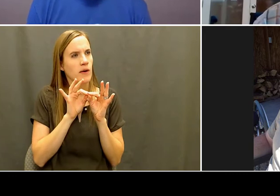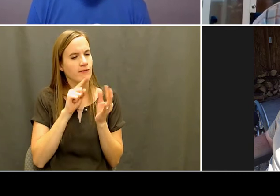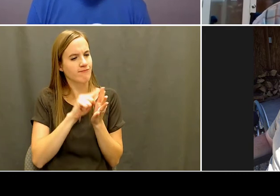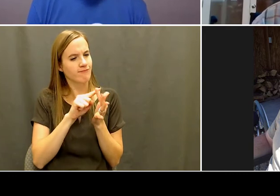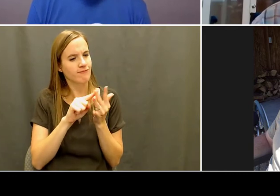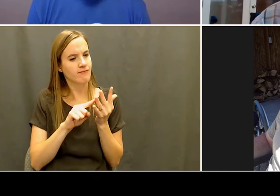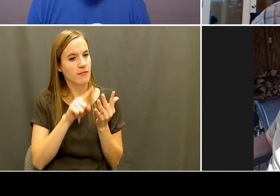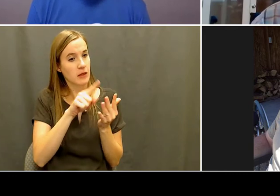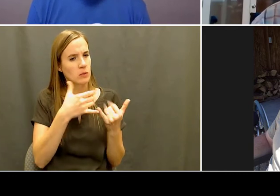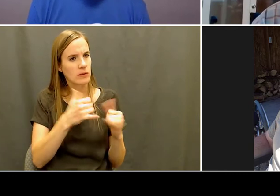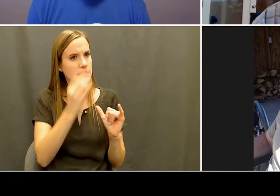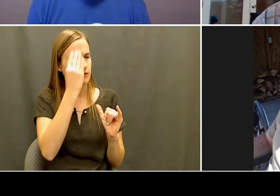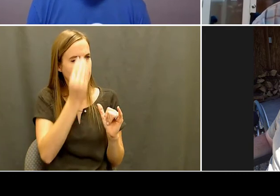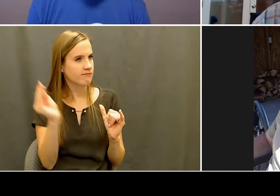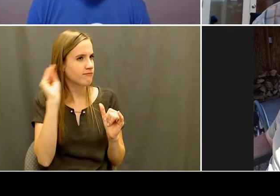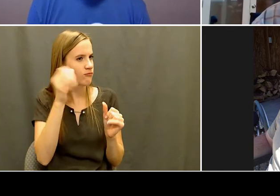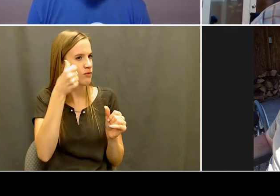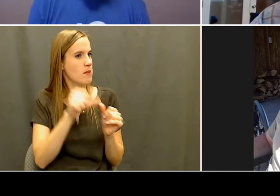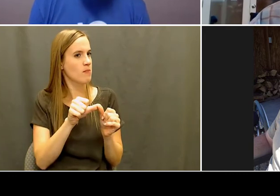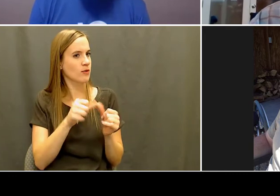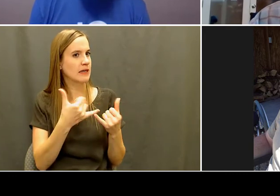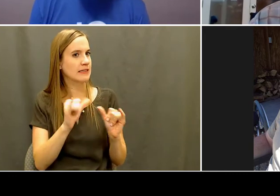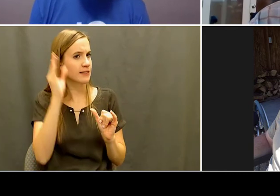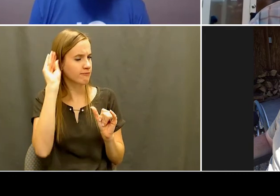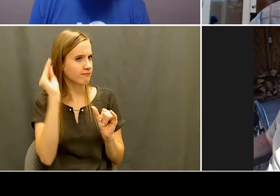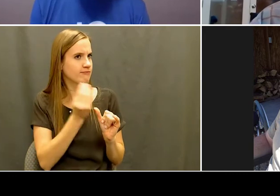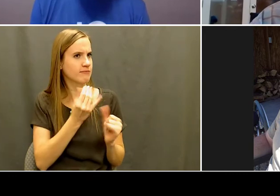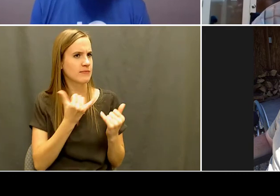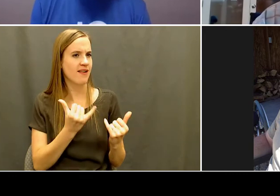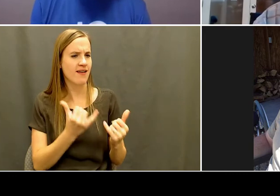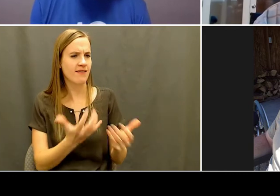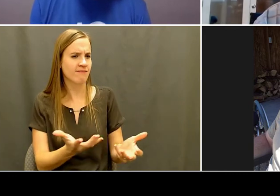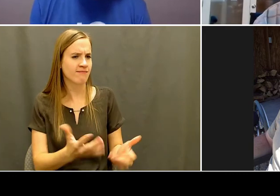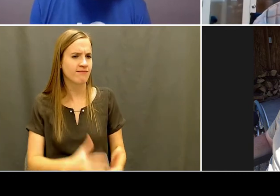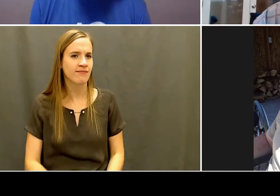from it and, you know, just showing me that, you know,